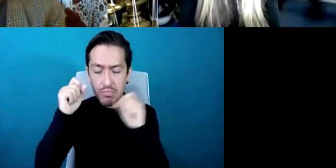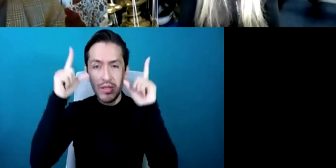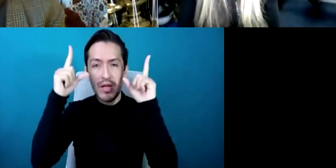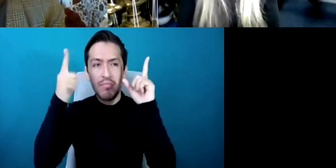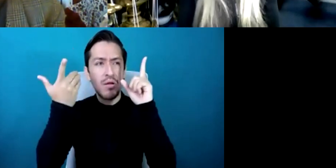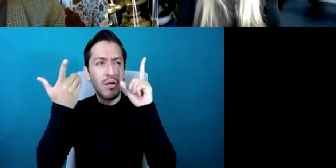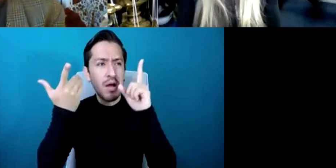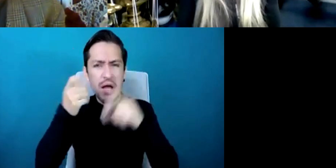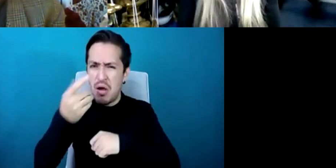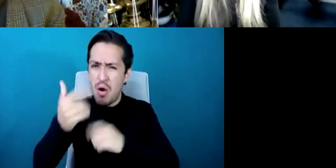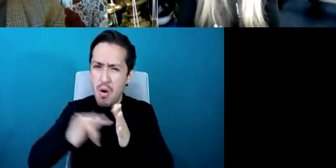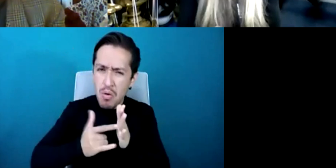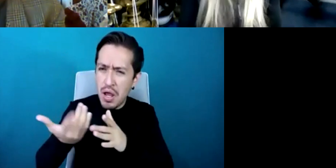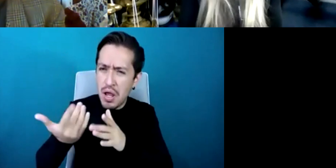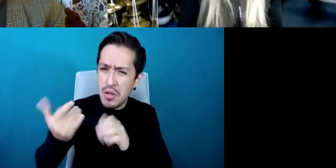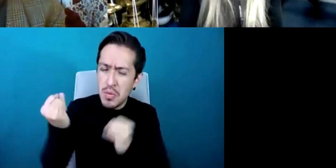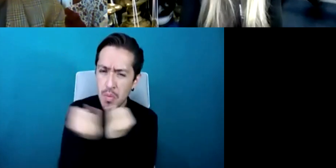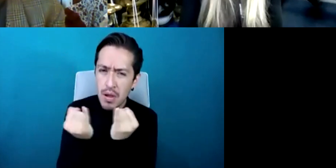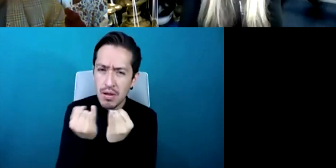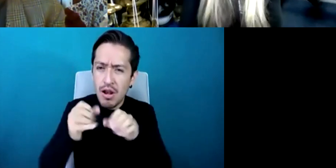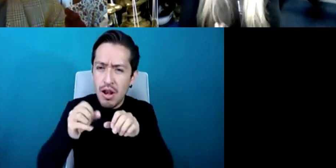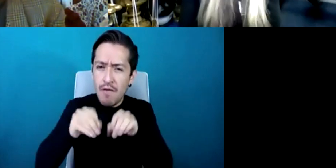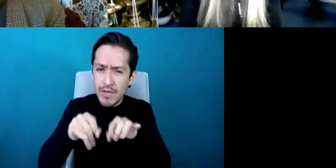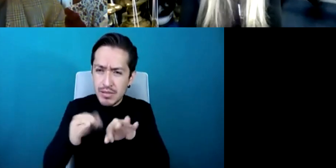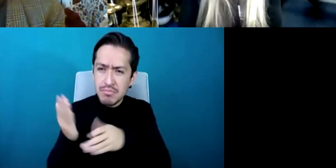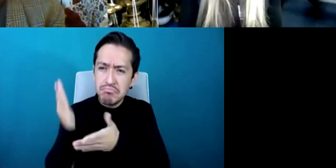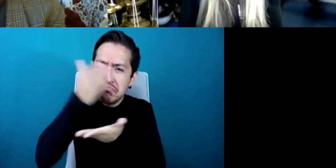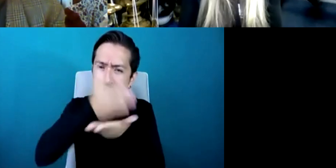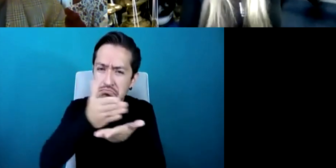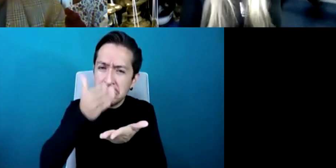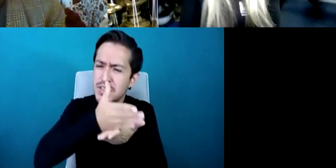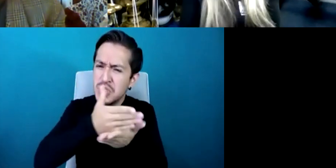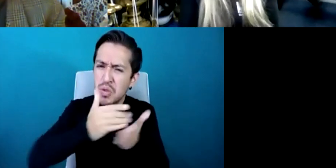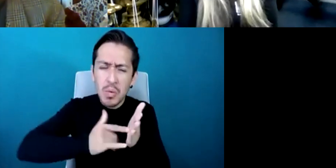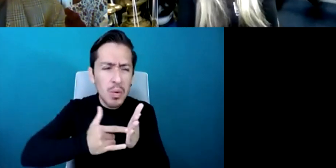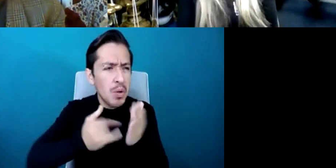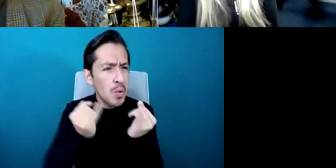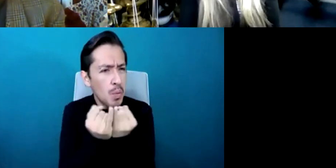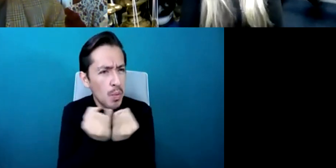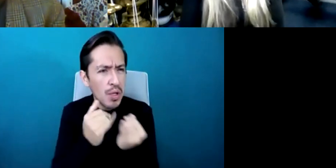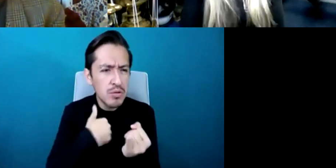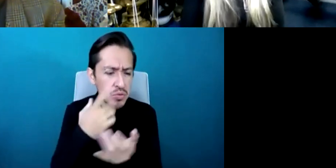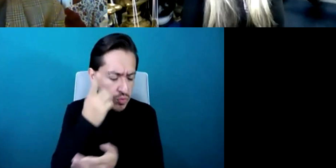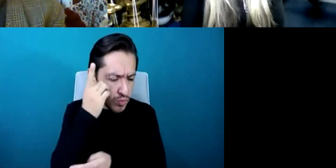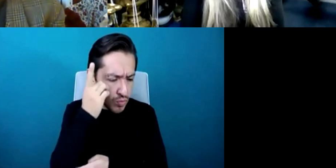same time zone in the same country and so on be in my own bed so this was kind of unusual but what it